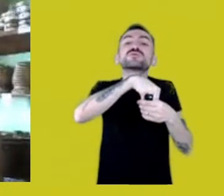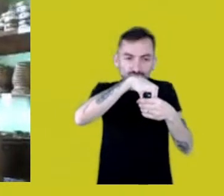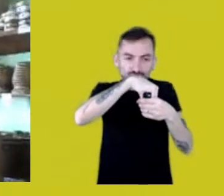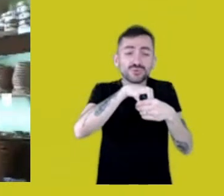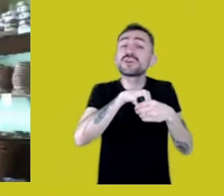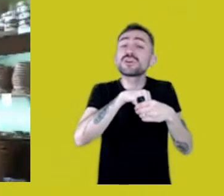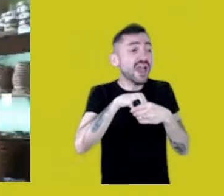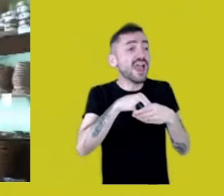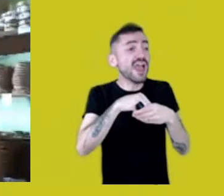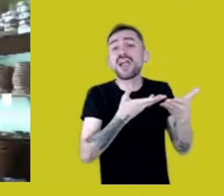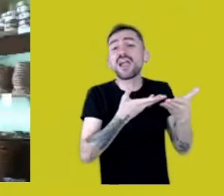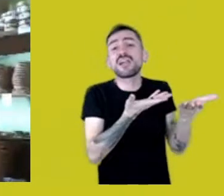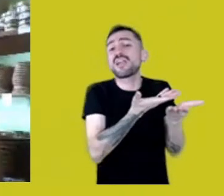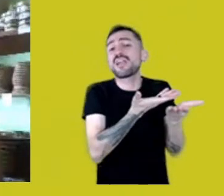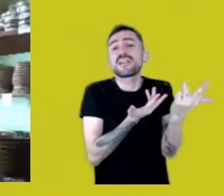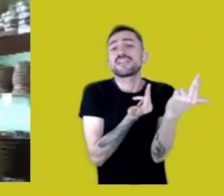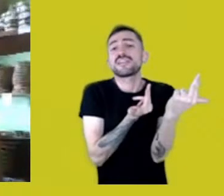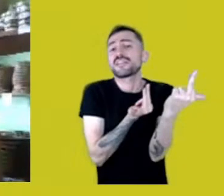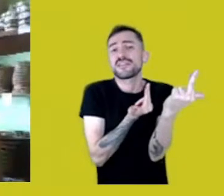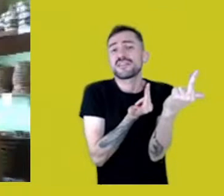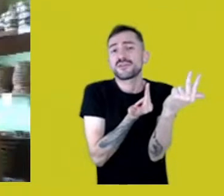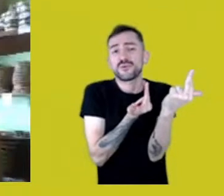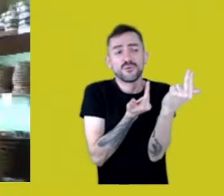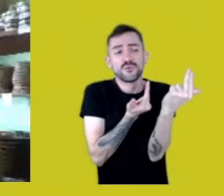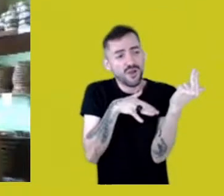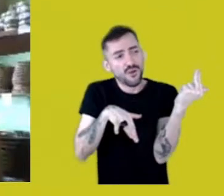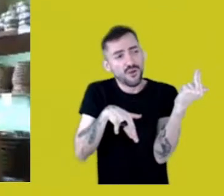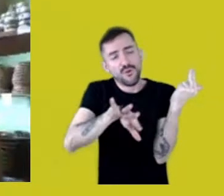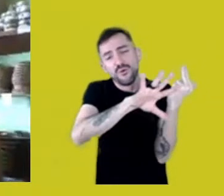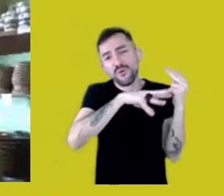in that territory, that pluriverse.